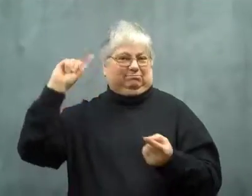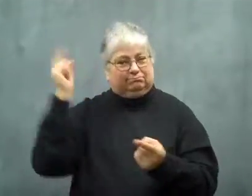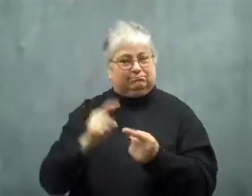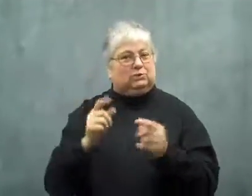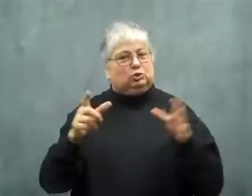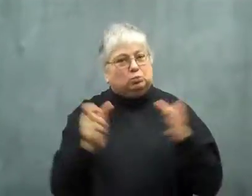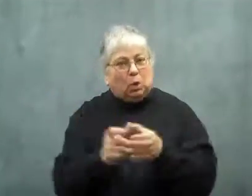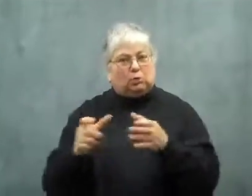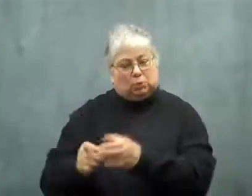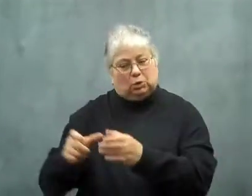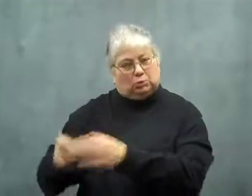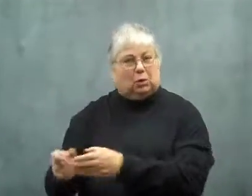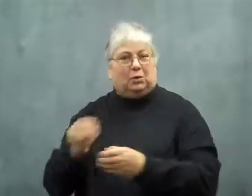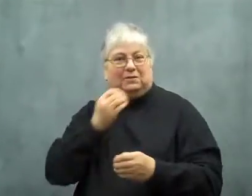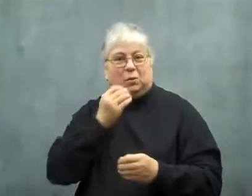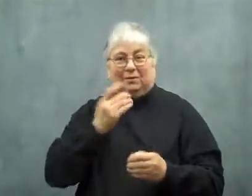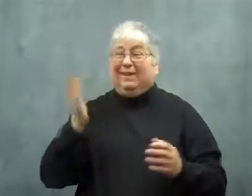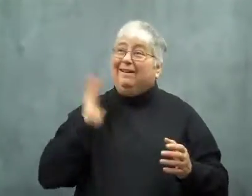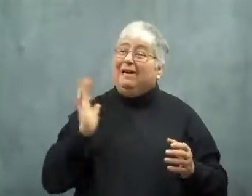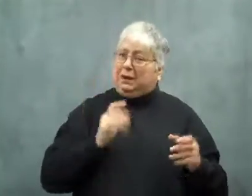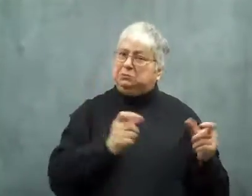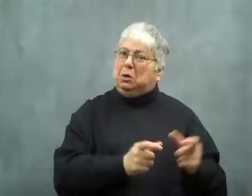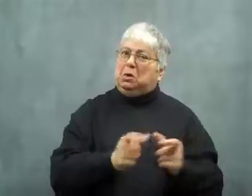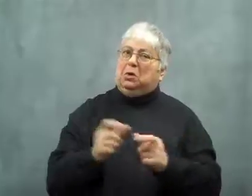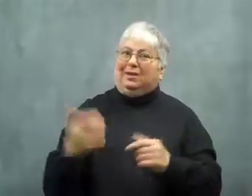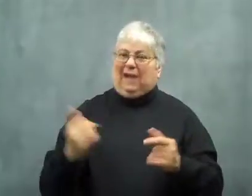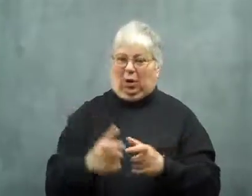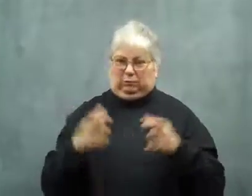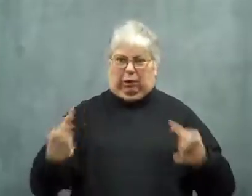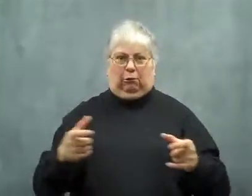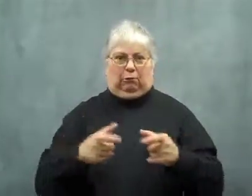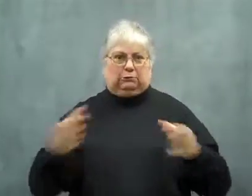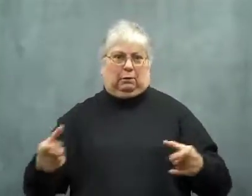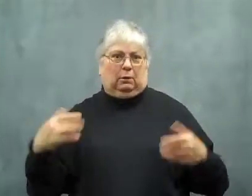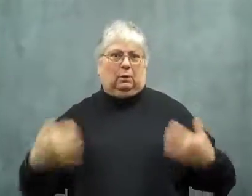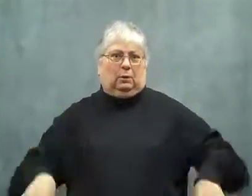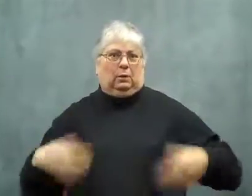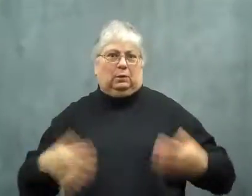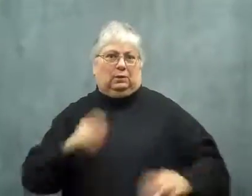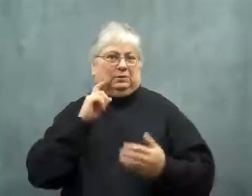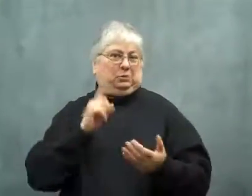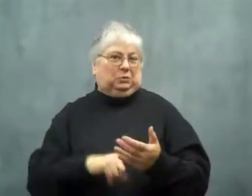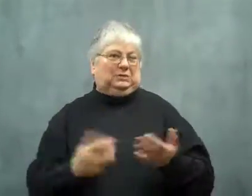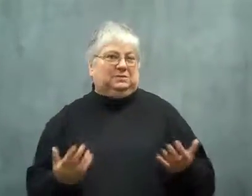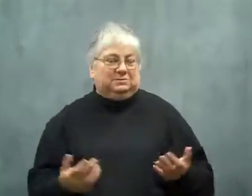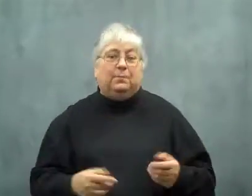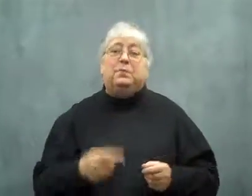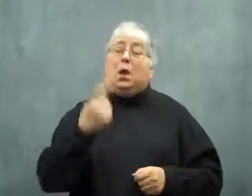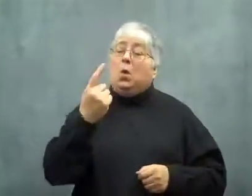This would be by reducing serving sizes.